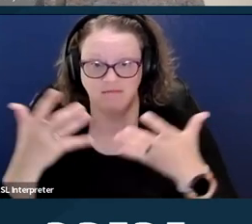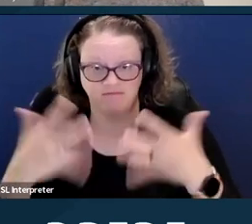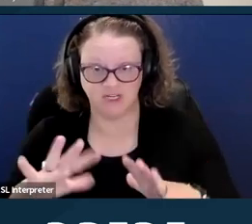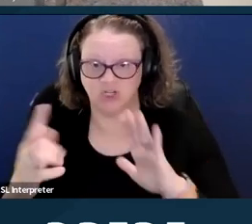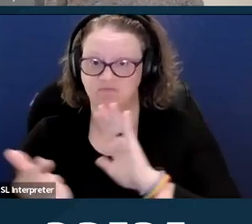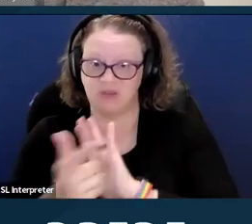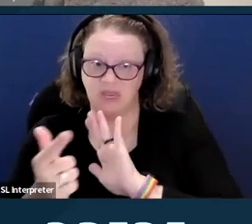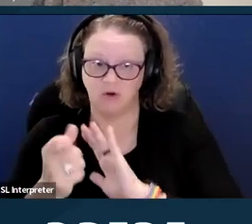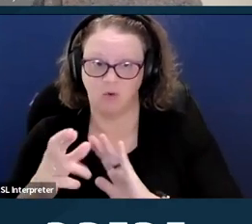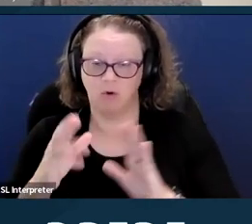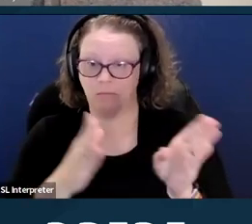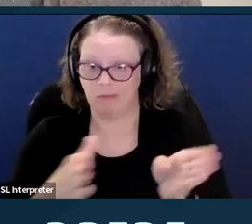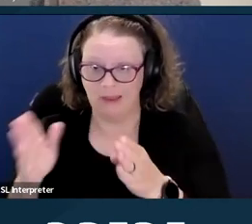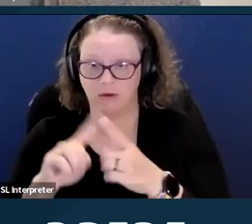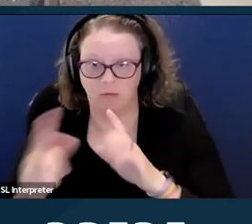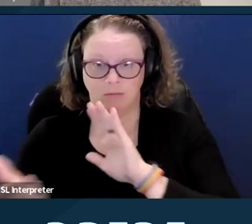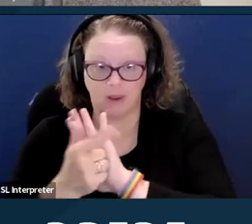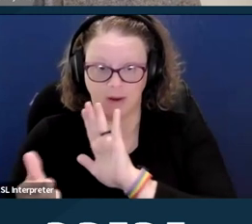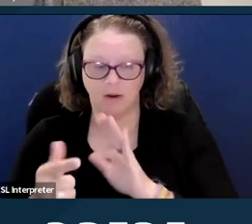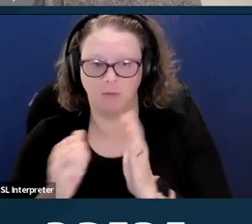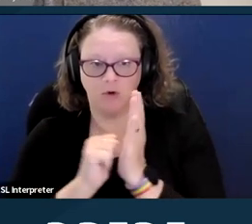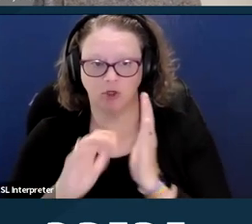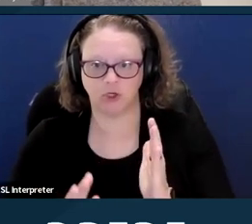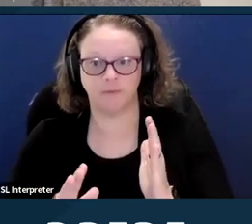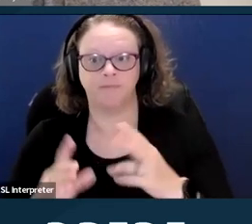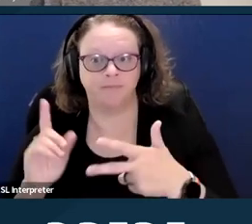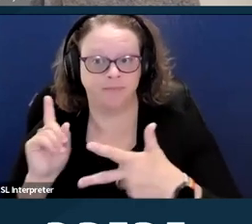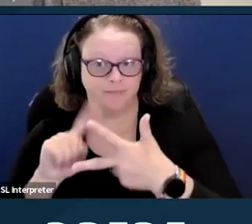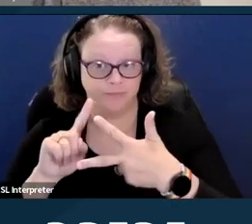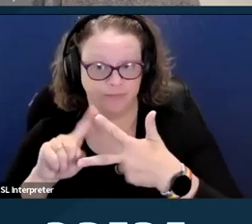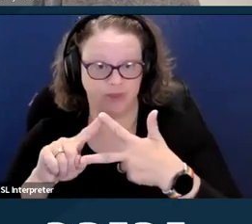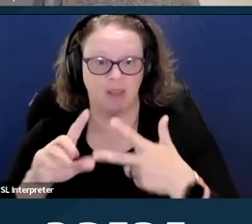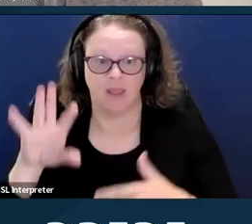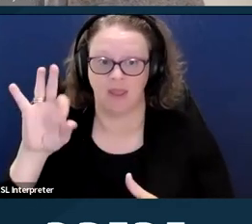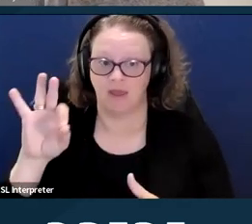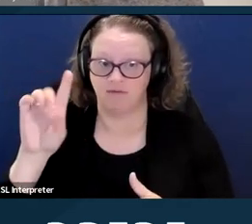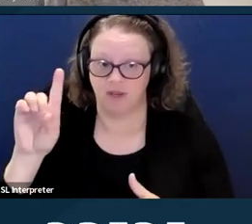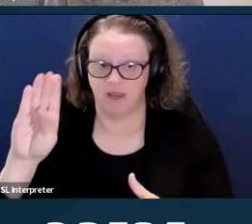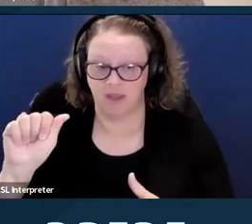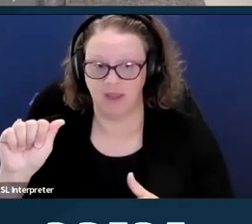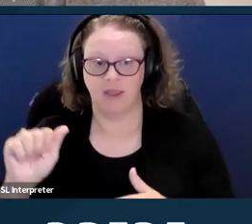And the next case is FDA versus the Alliance for Hippocratic Medicine,